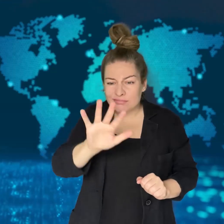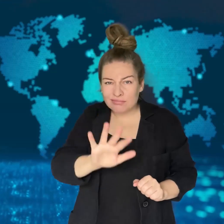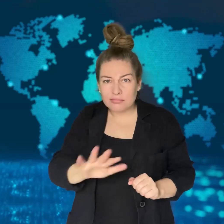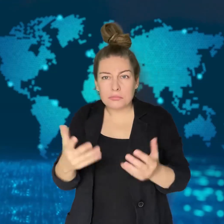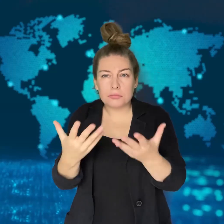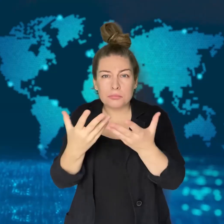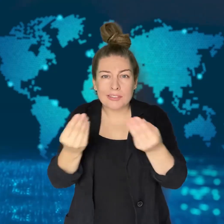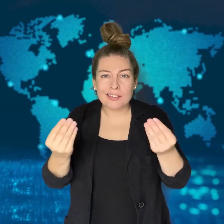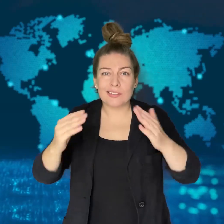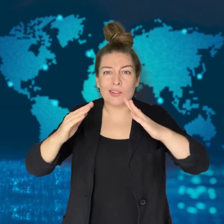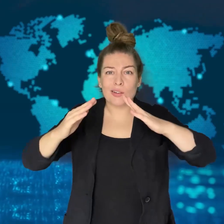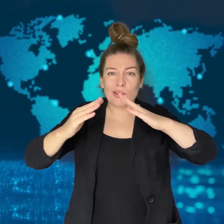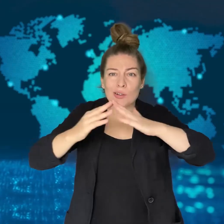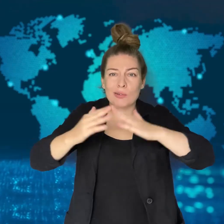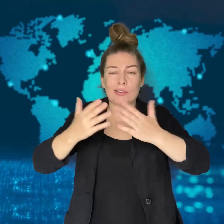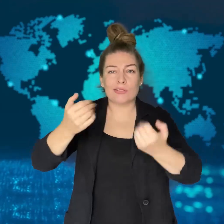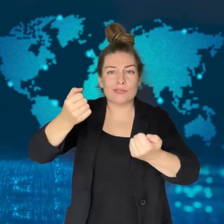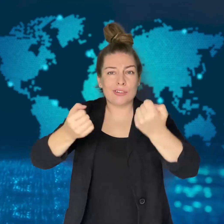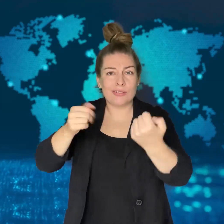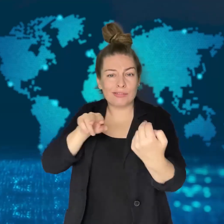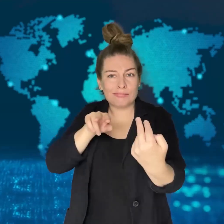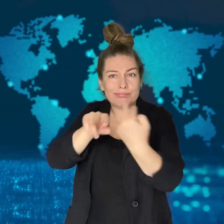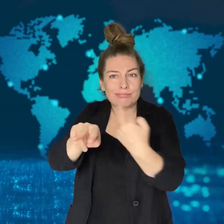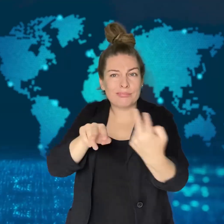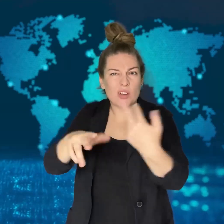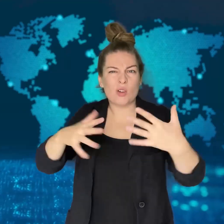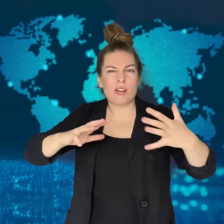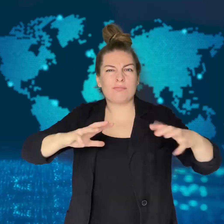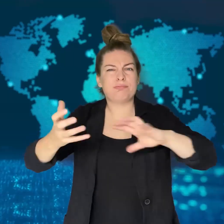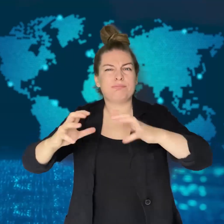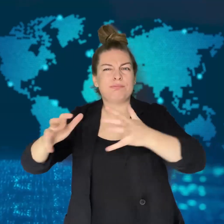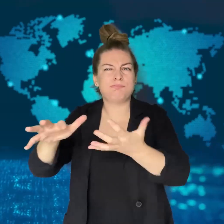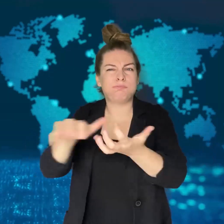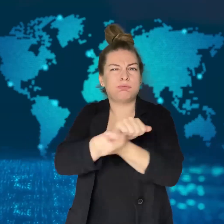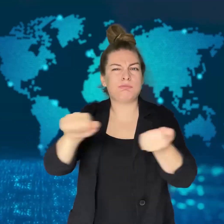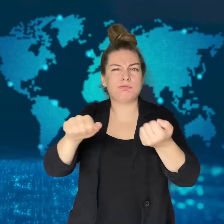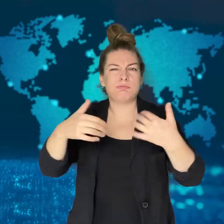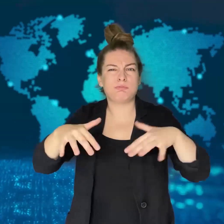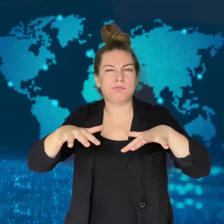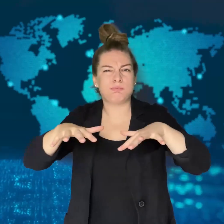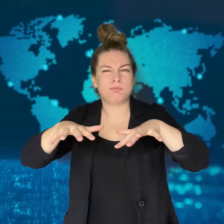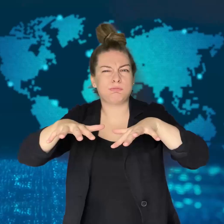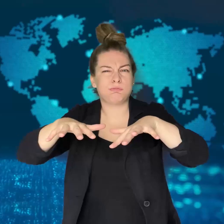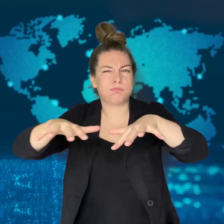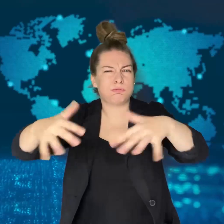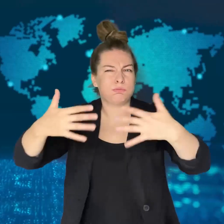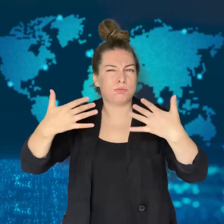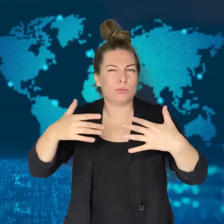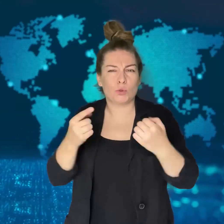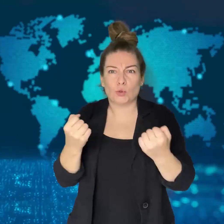It moved quickly through Georgia.